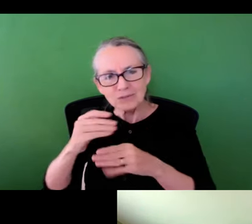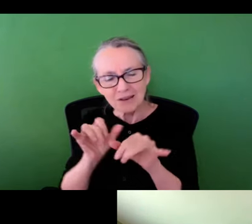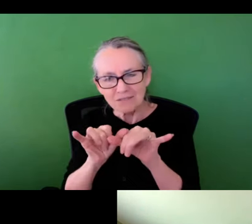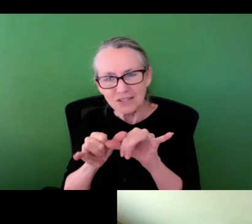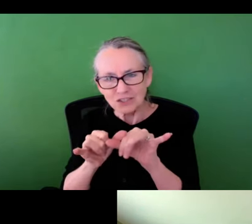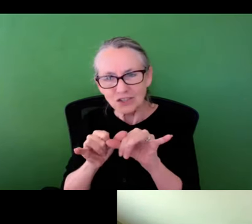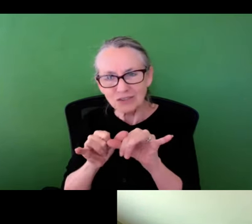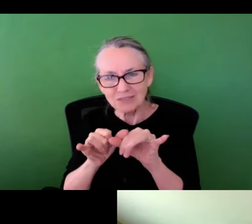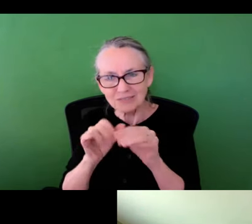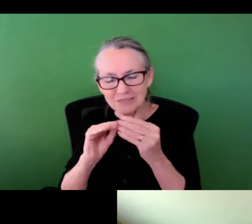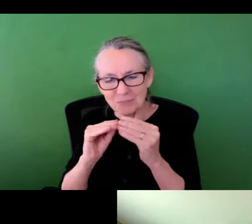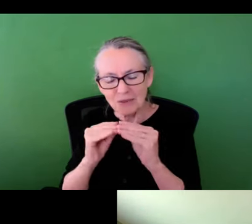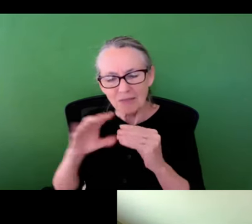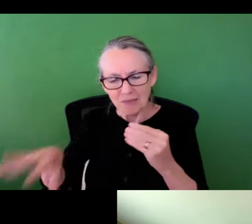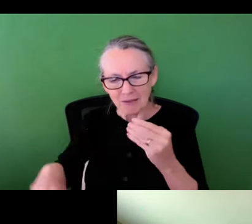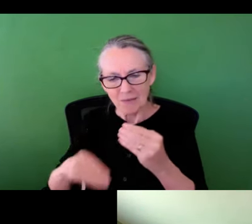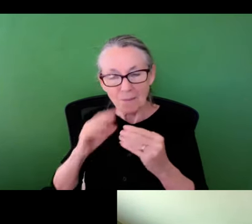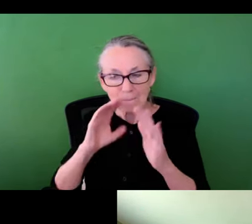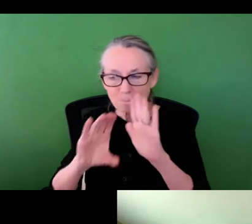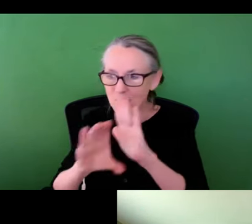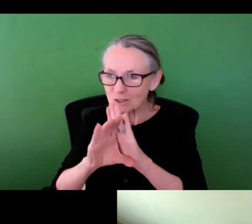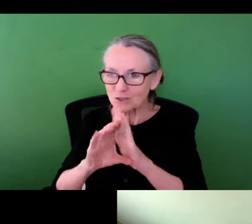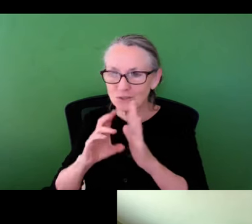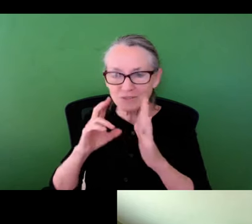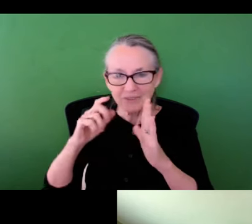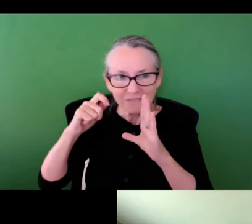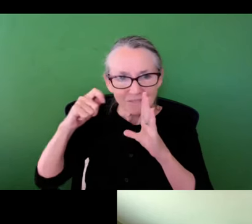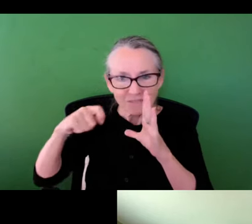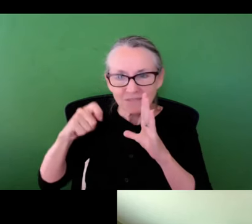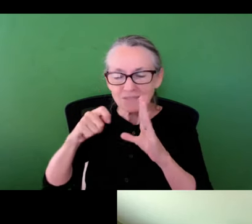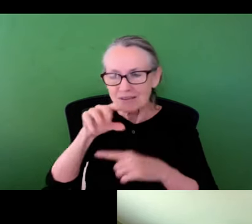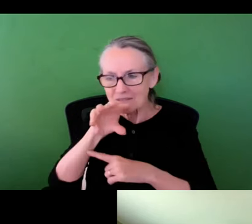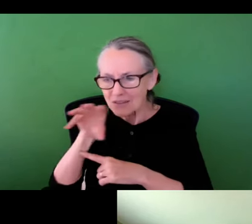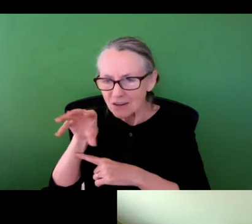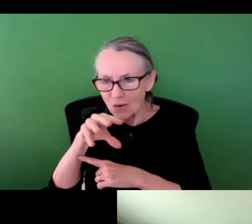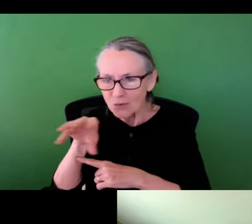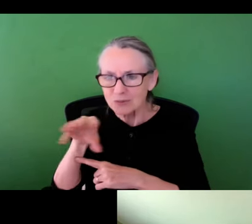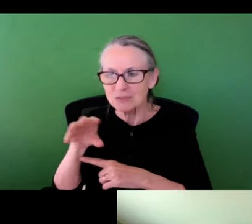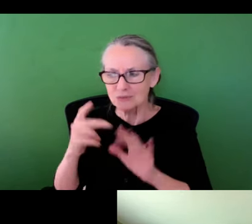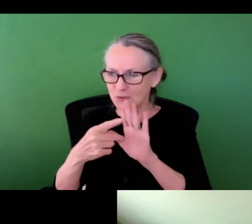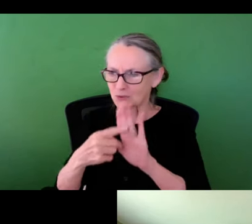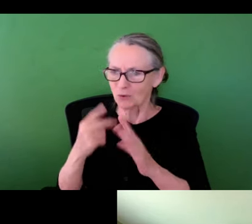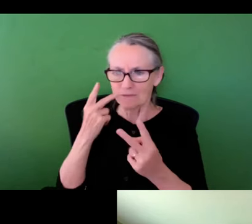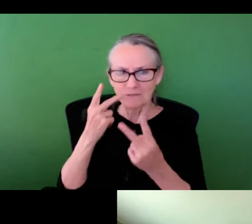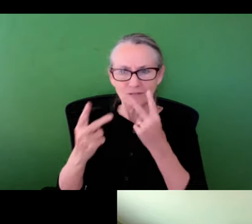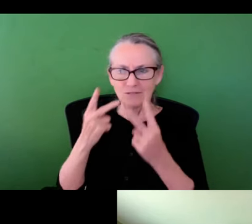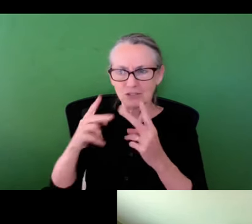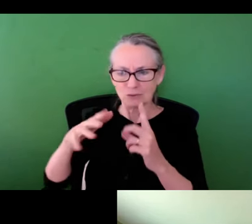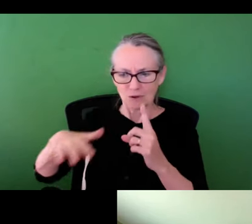water contexts that spoke outside of those performance standards. They were also able to attach pictures and videos that